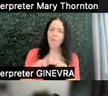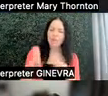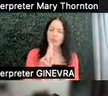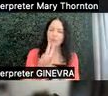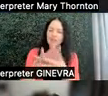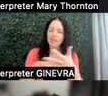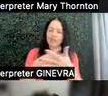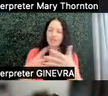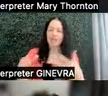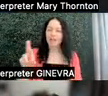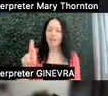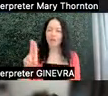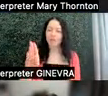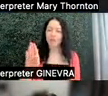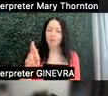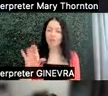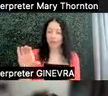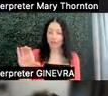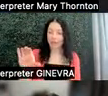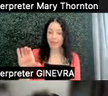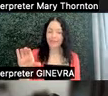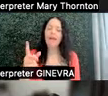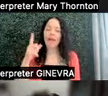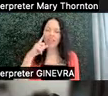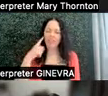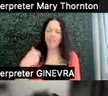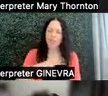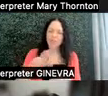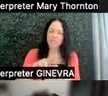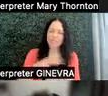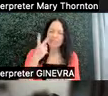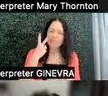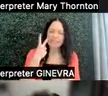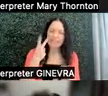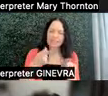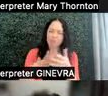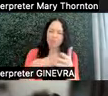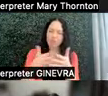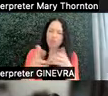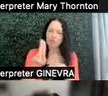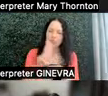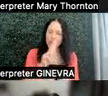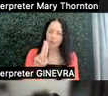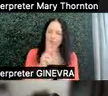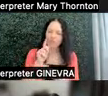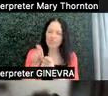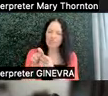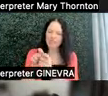And I think we typically see rubrics utilized in a specific assignment, but also